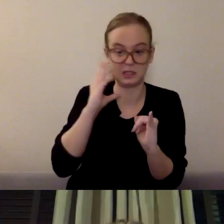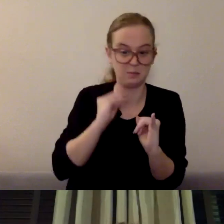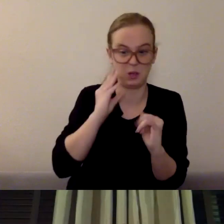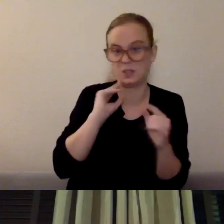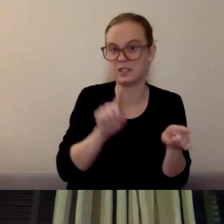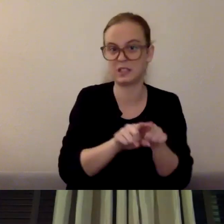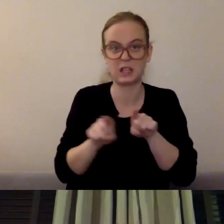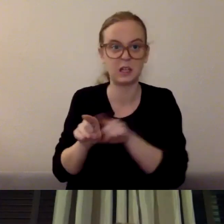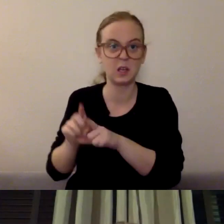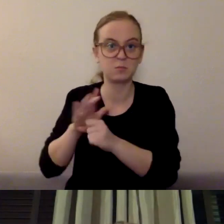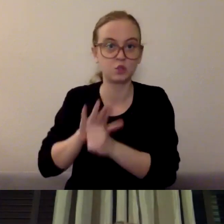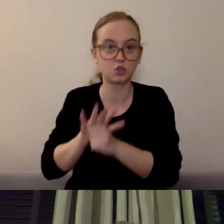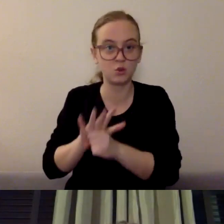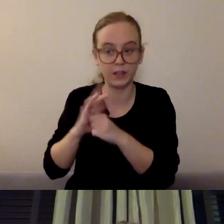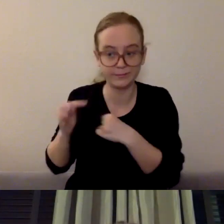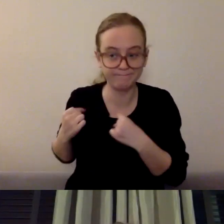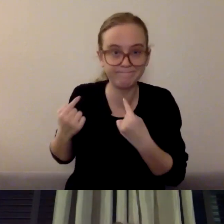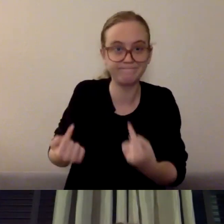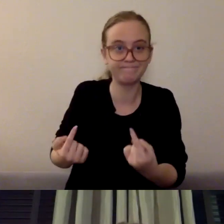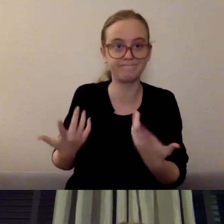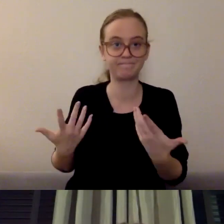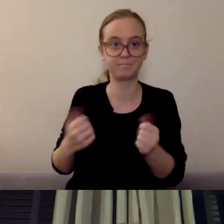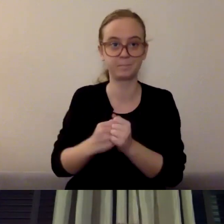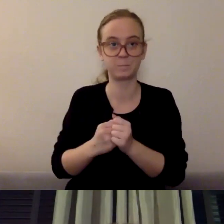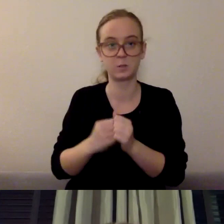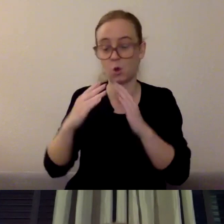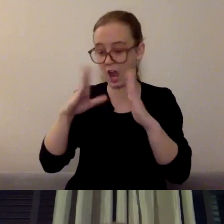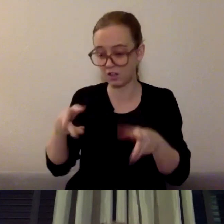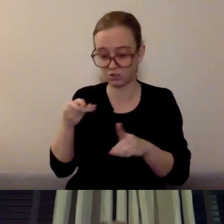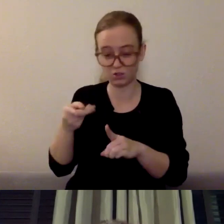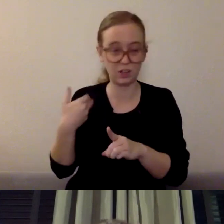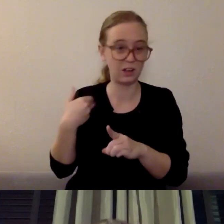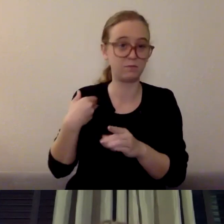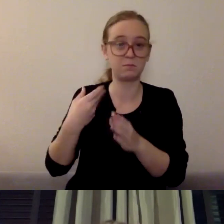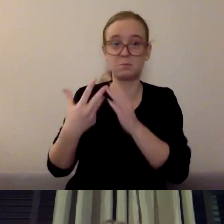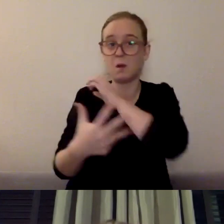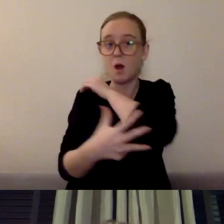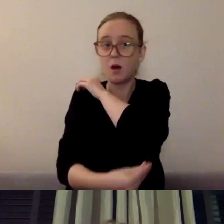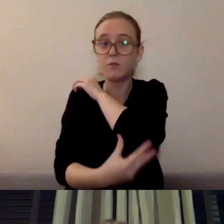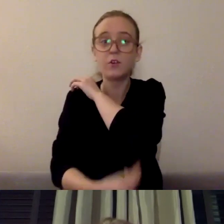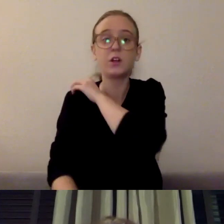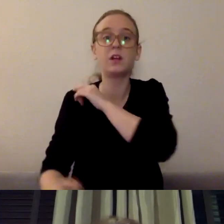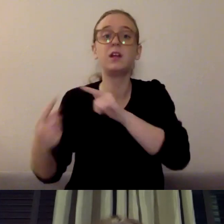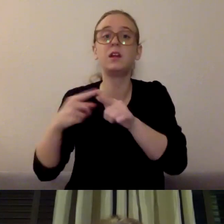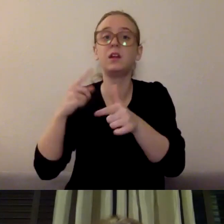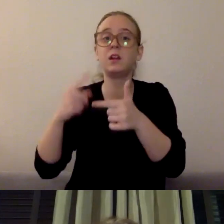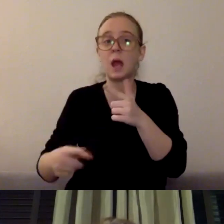but also if you're in a household with poverty or abuse, if you are a person who experiences injustice or oppression